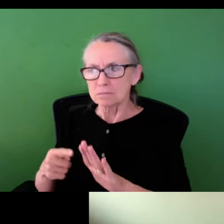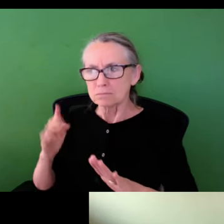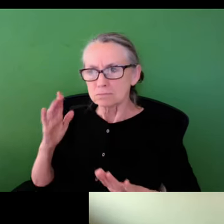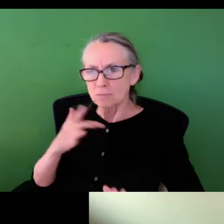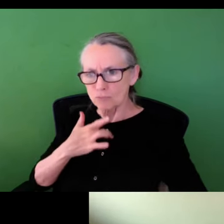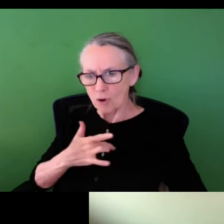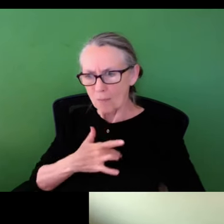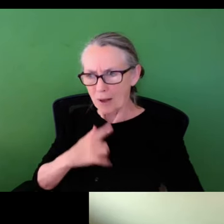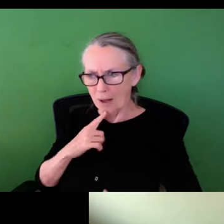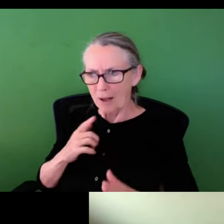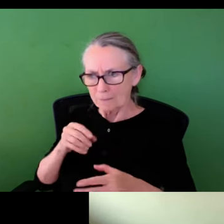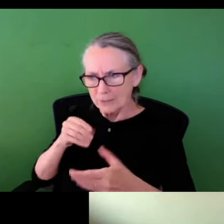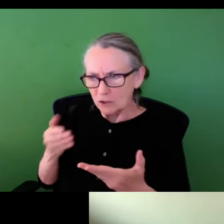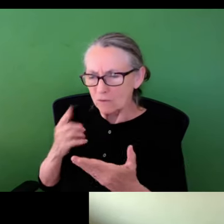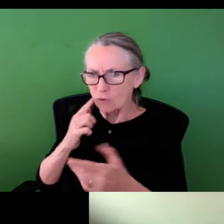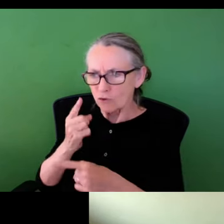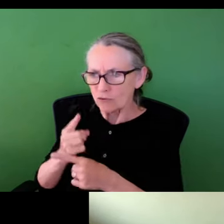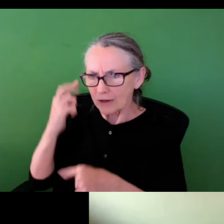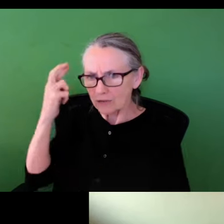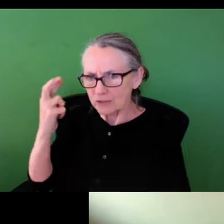Really sort of showing promise that I was in this